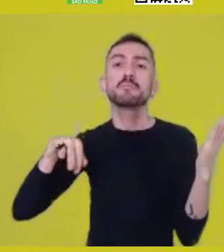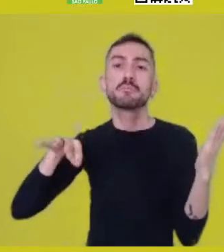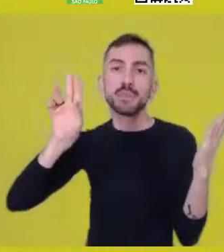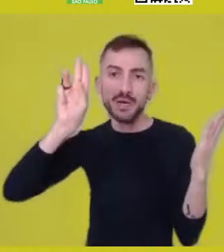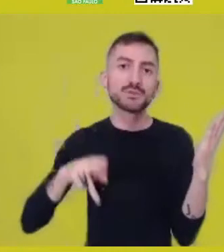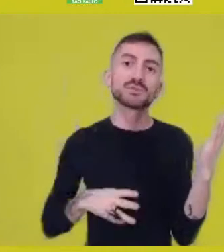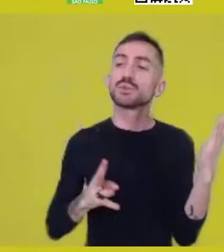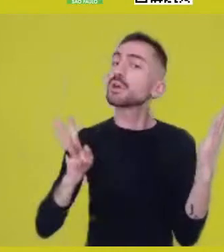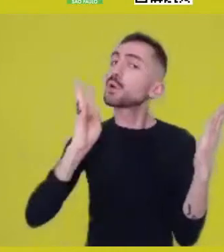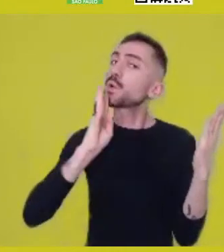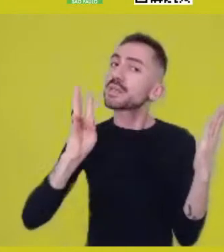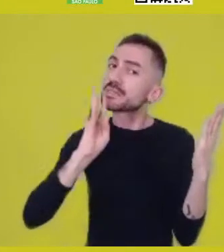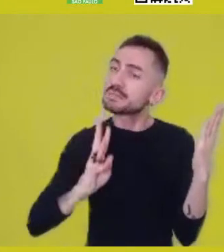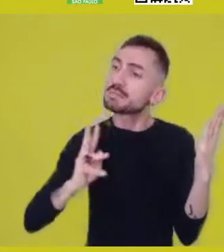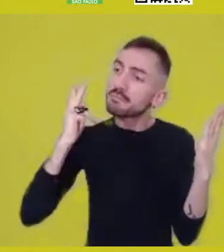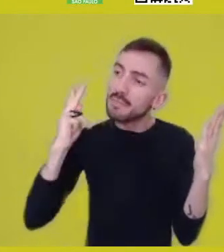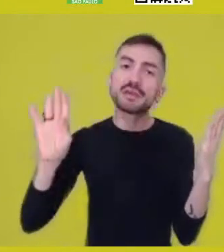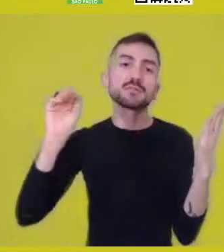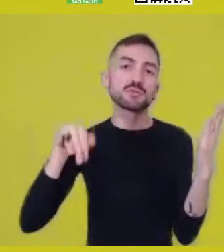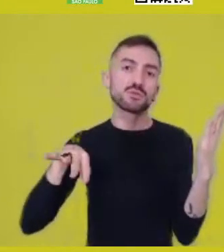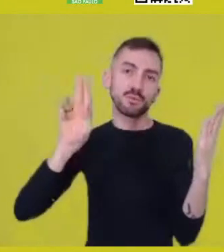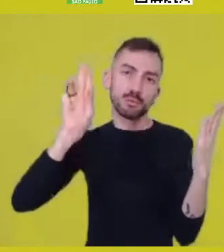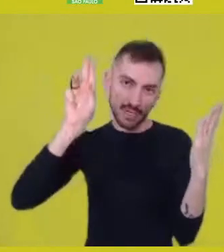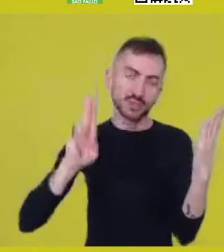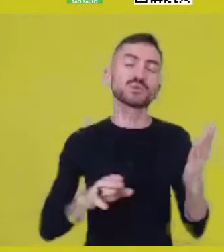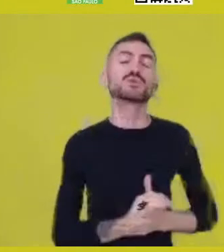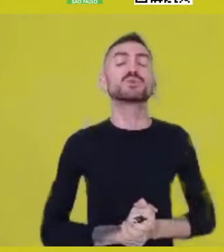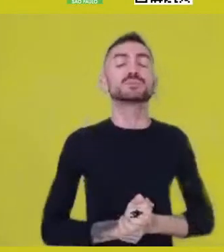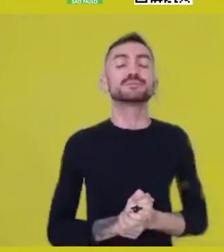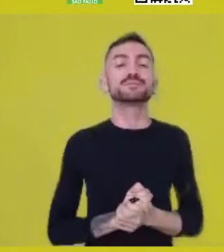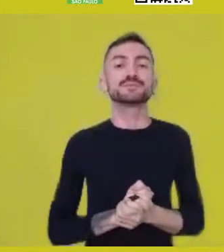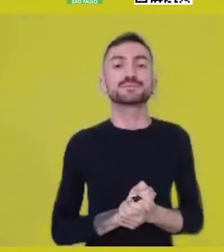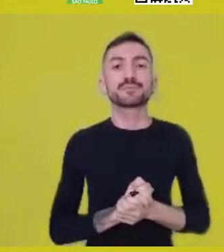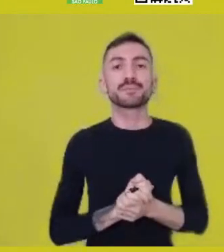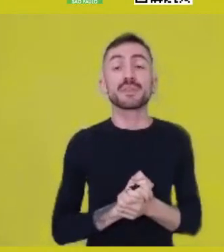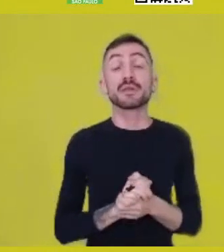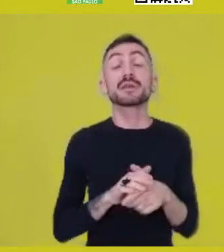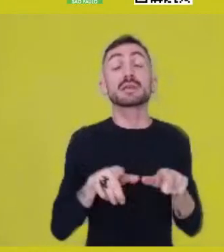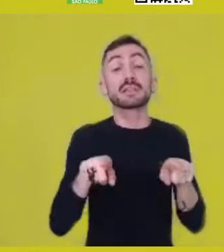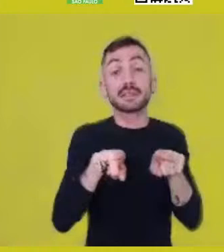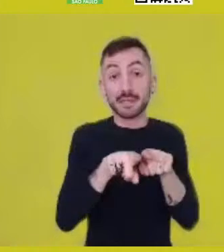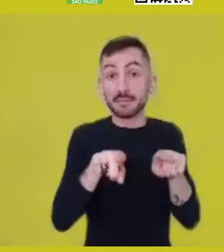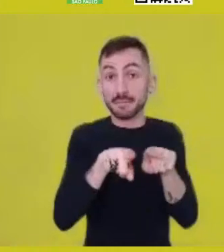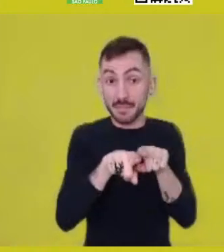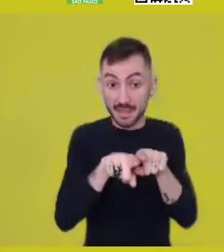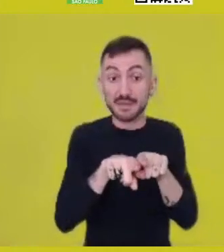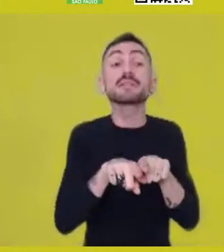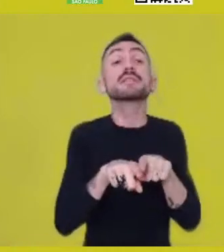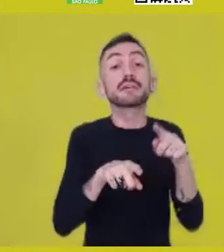And also, this concept that ended up spreading